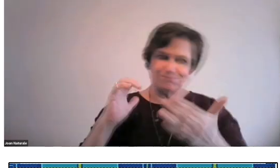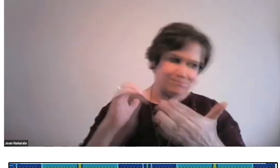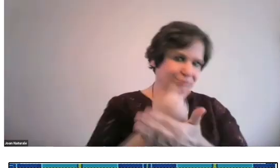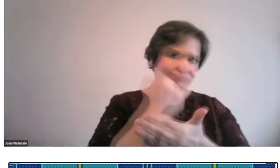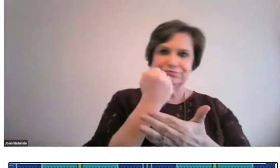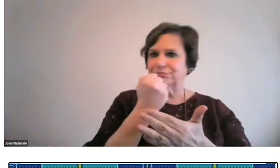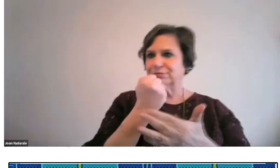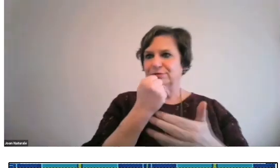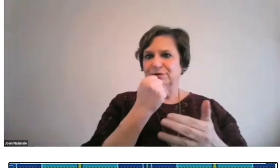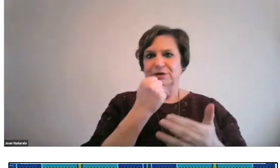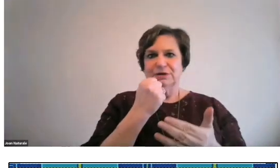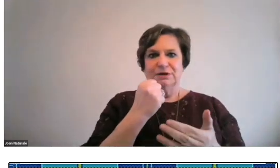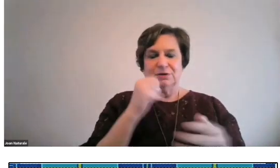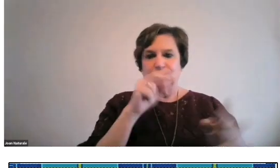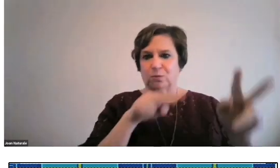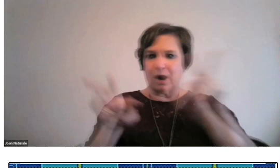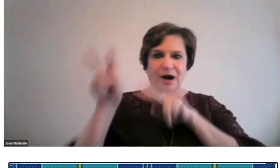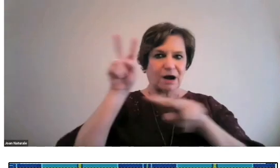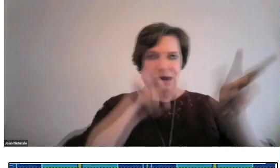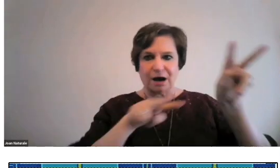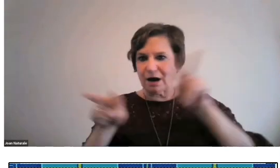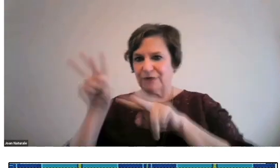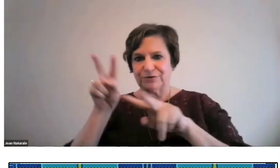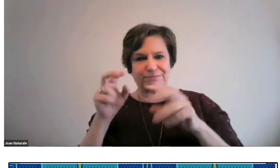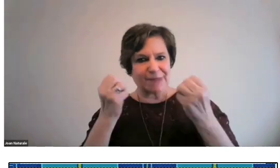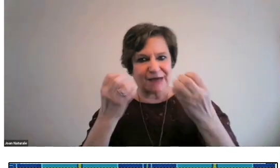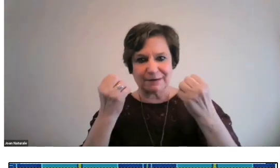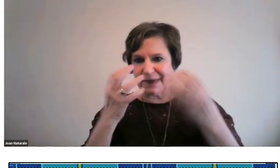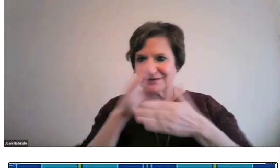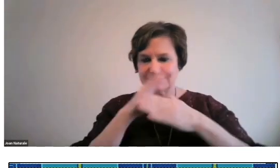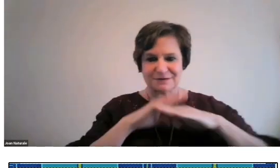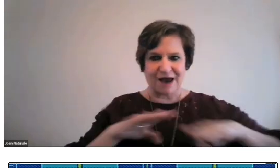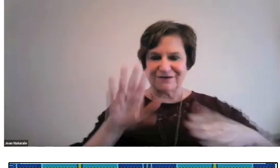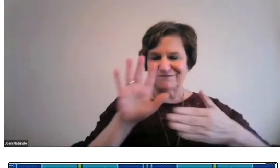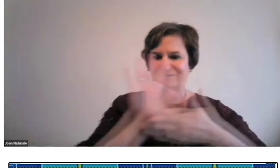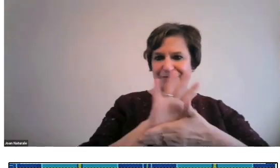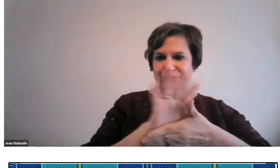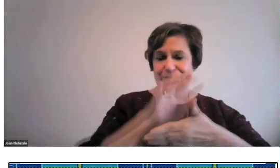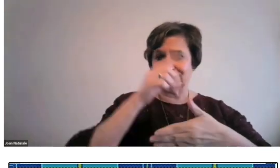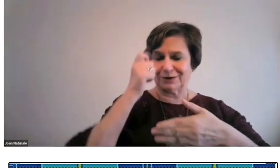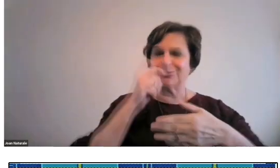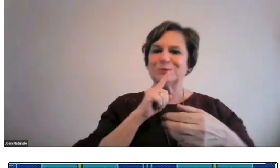and they took the opportunity to watch many of these silent films